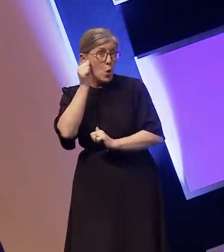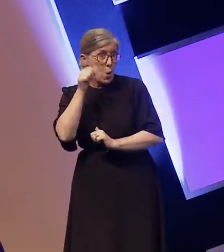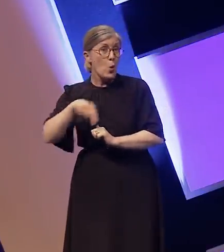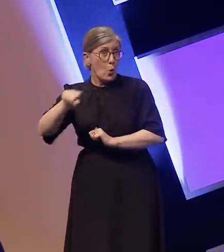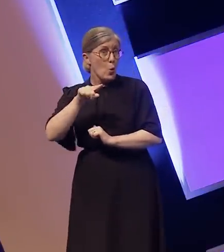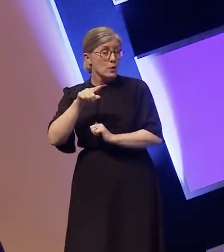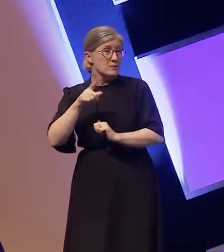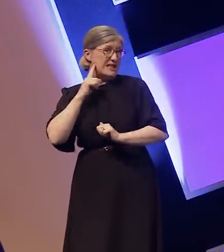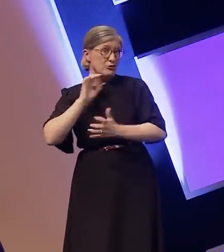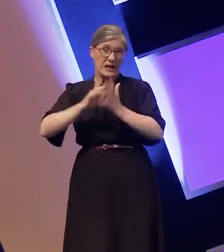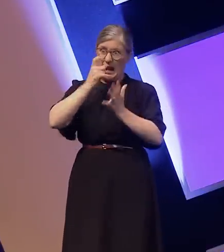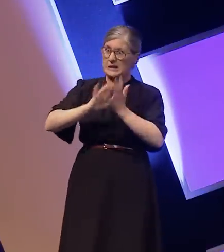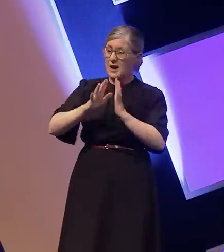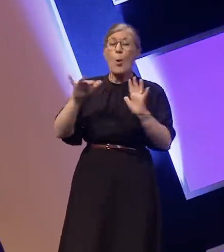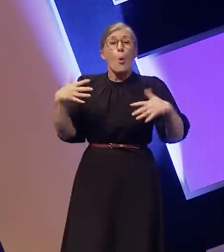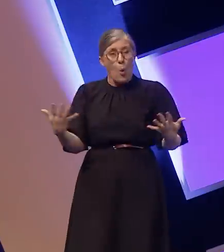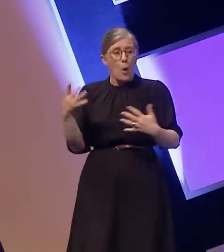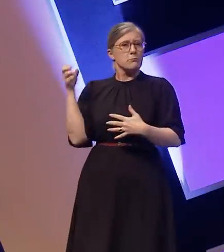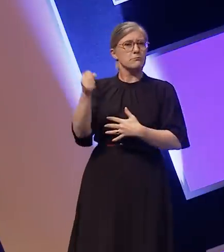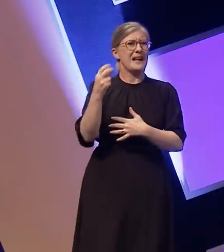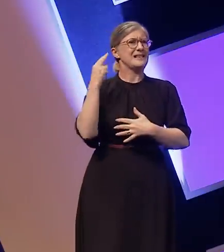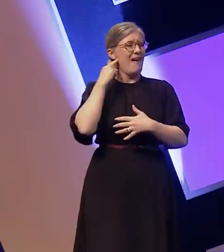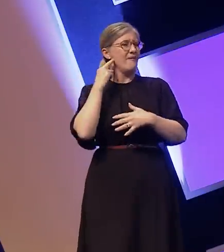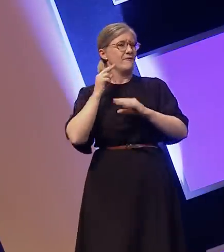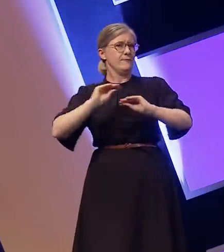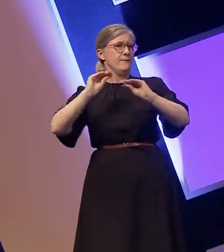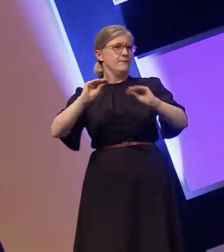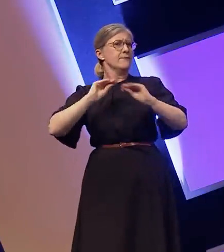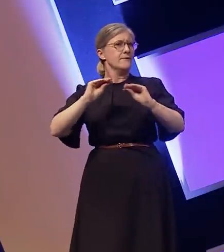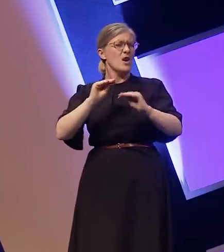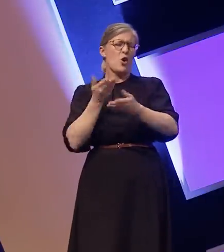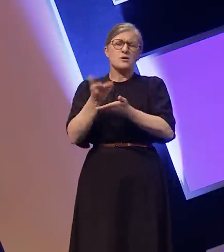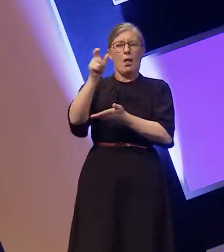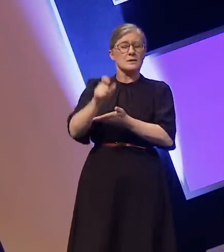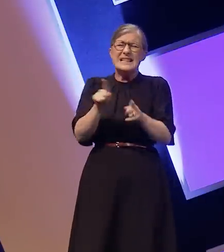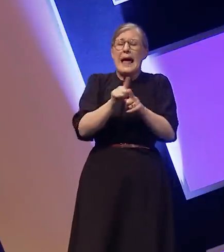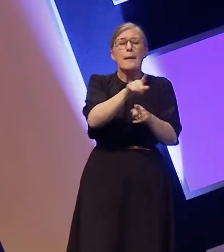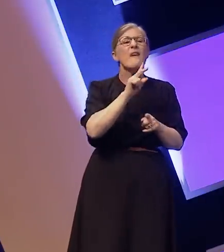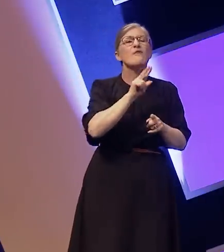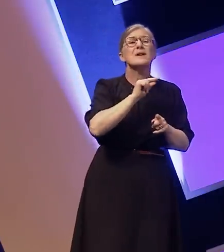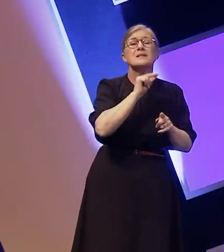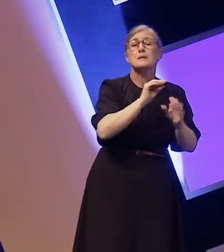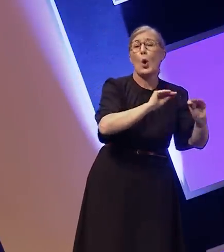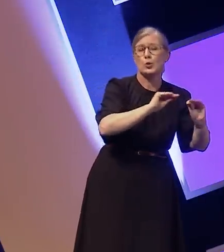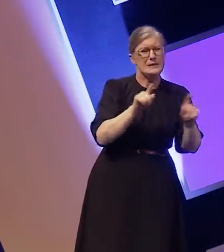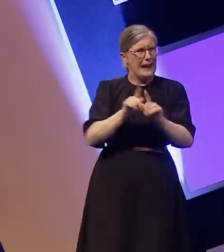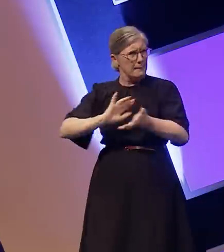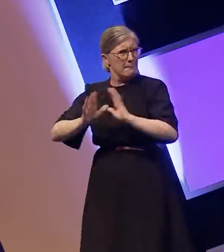basics just like you would bring in a voice coach. Being deaf has its own culture so deaf awareness